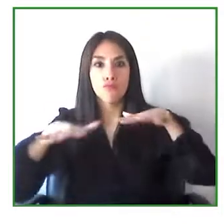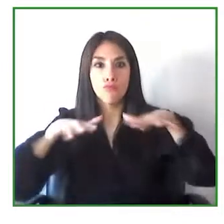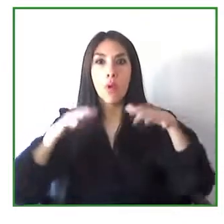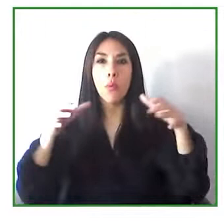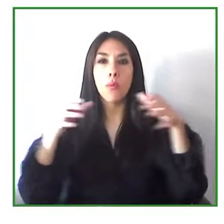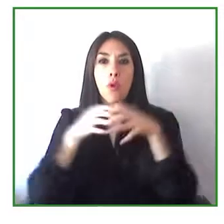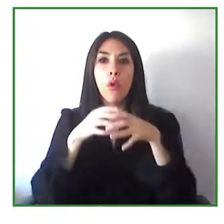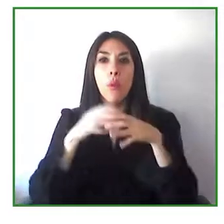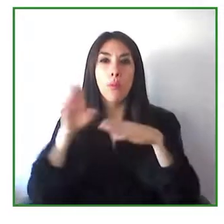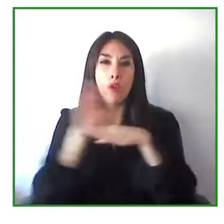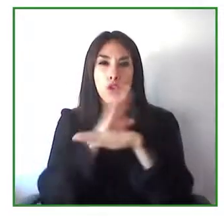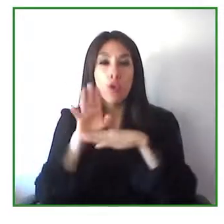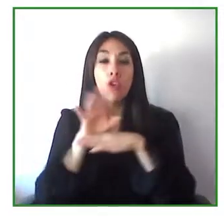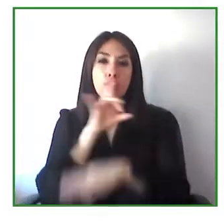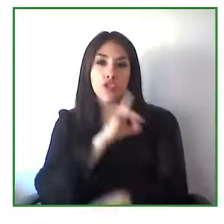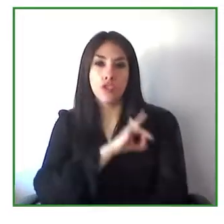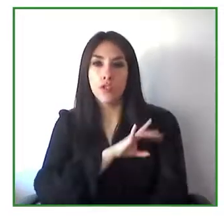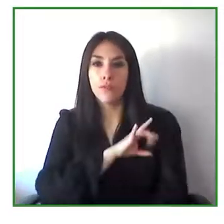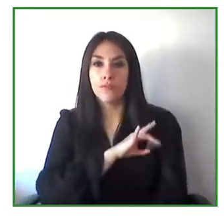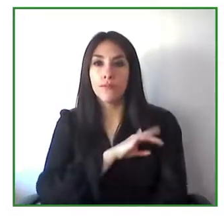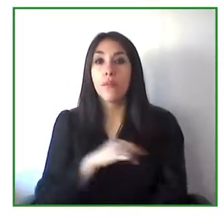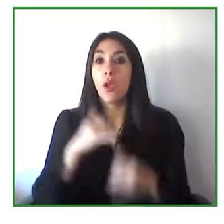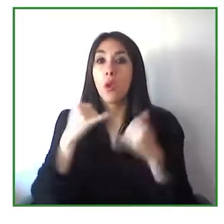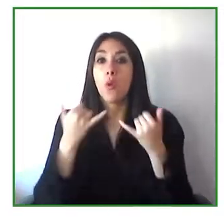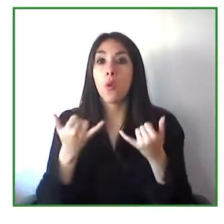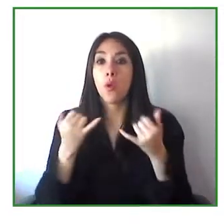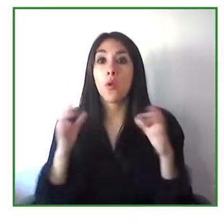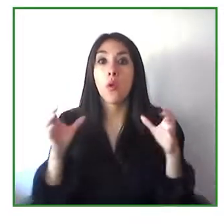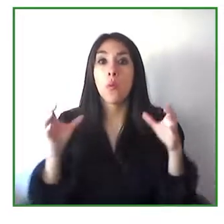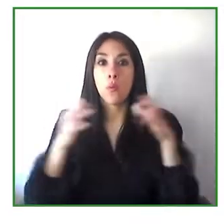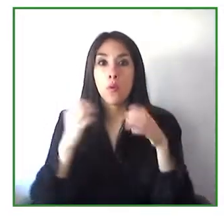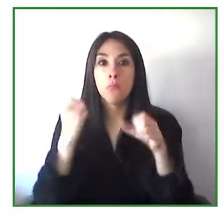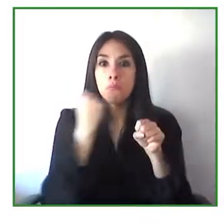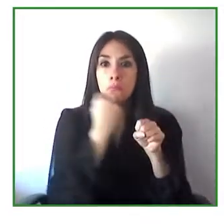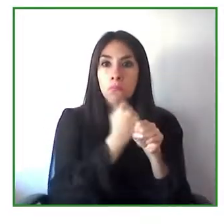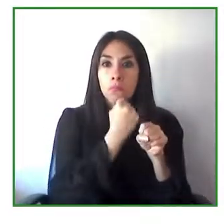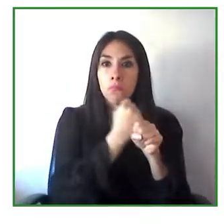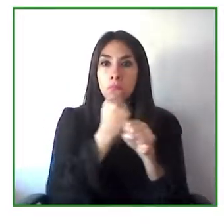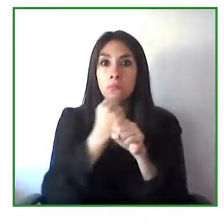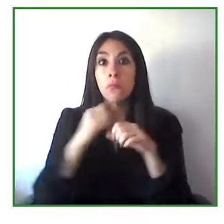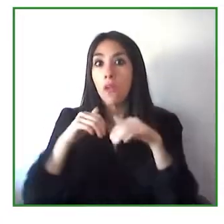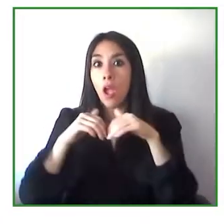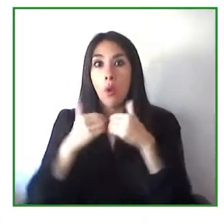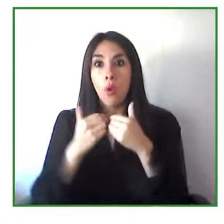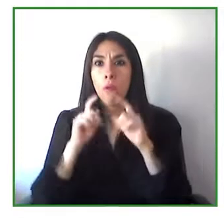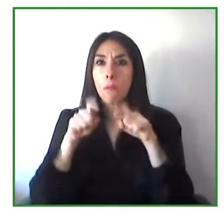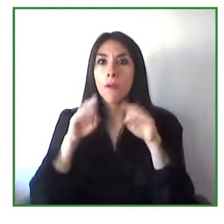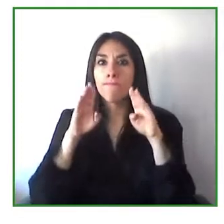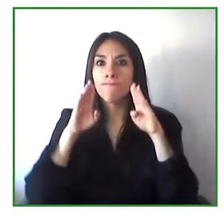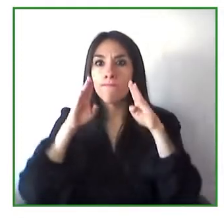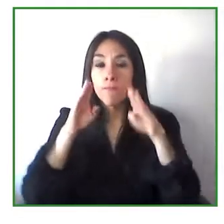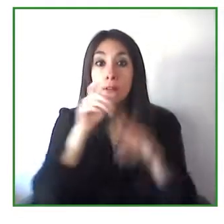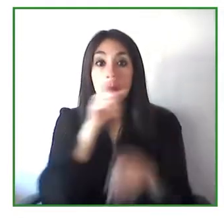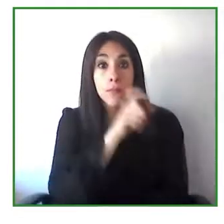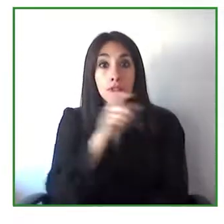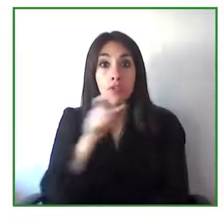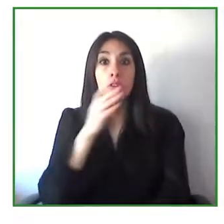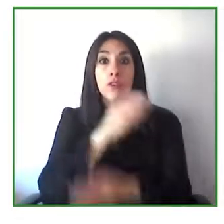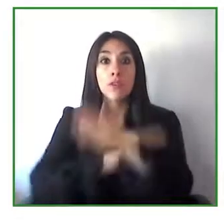Descúbreme a Chilean organization that works for people with cognitive disabilities.